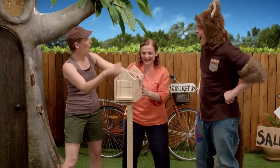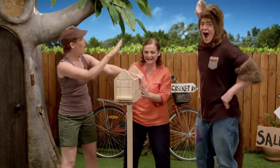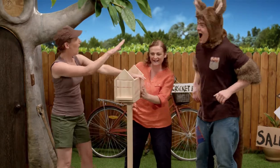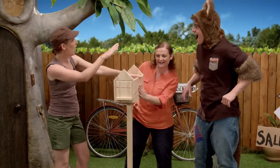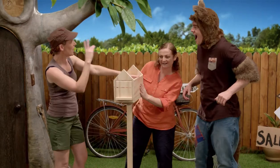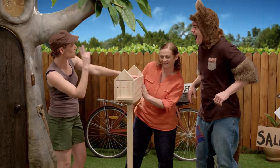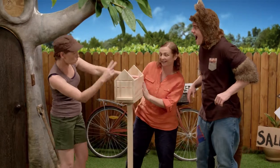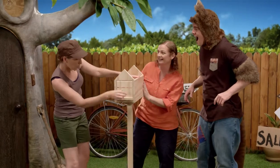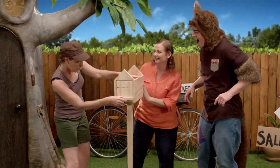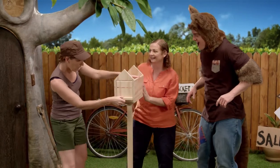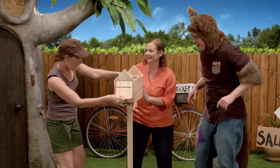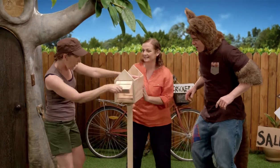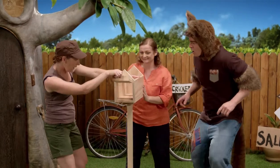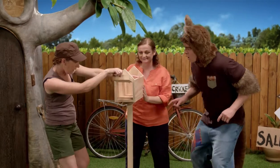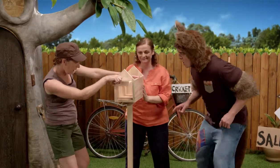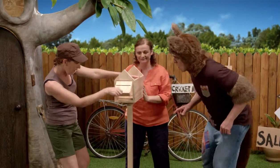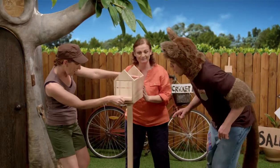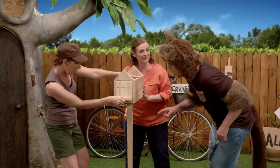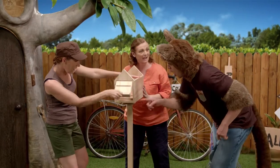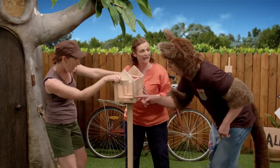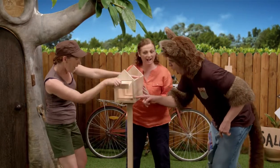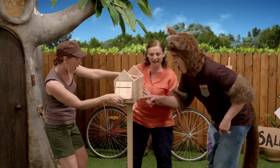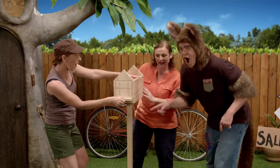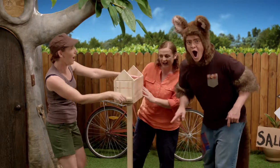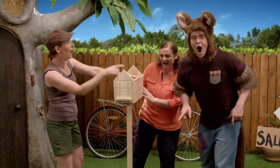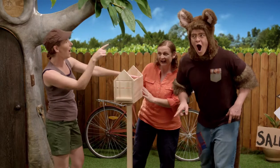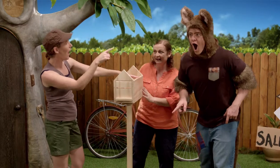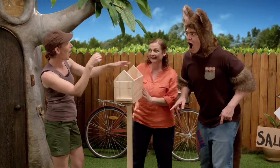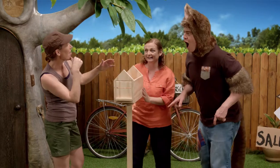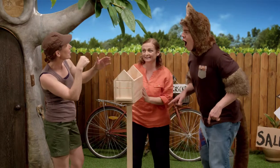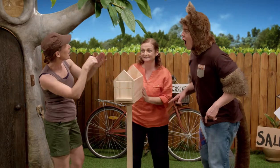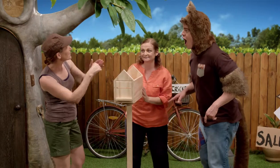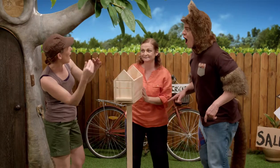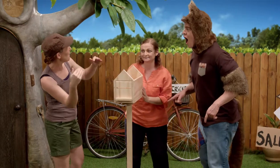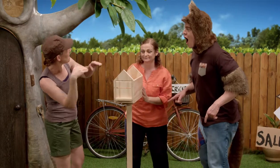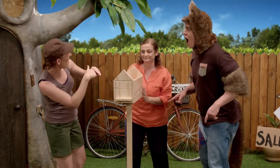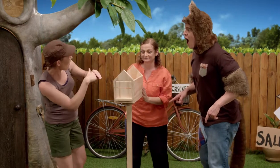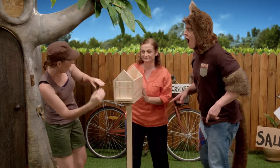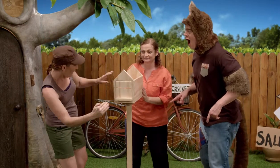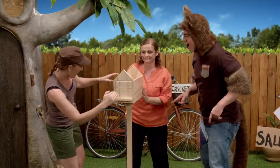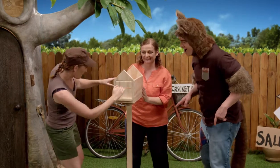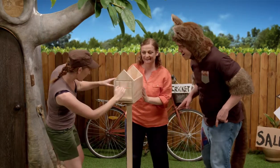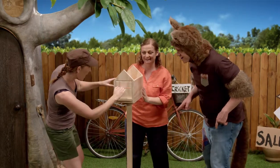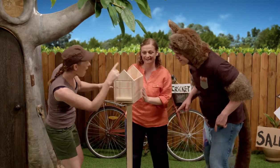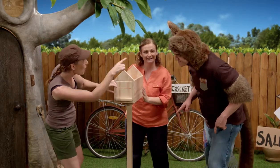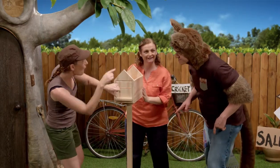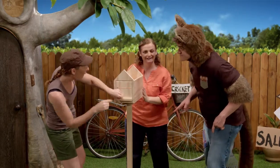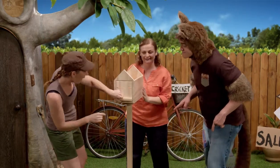Possum, look. It's the door for the letterbox, and the letters will go into the slot. You can just lift it up,